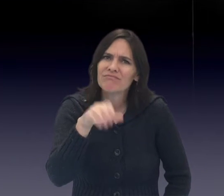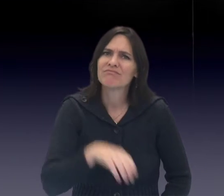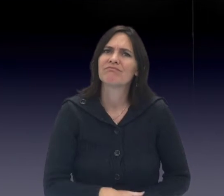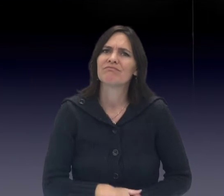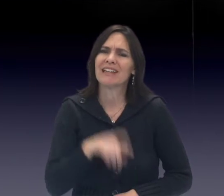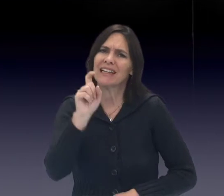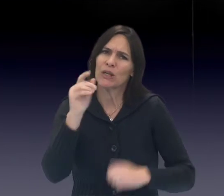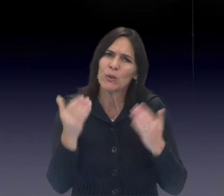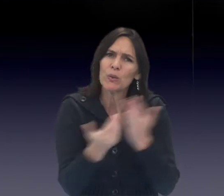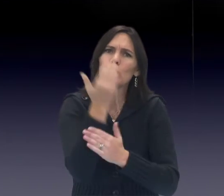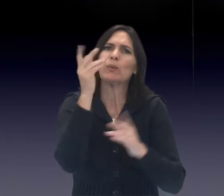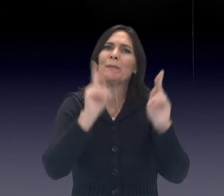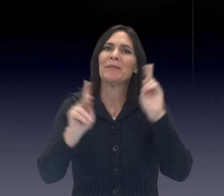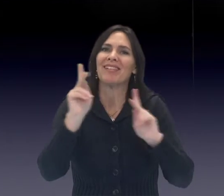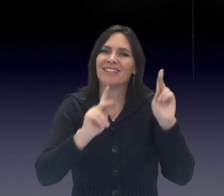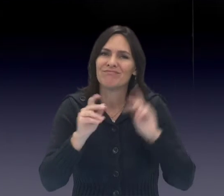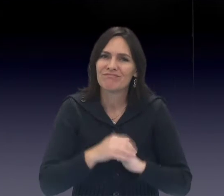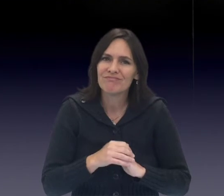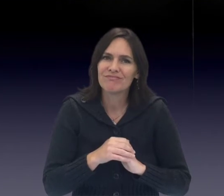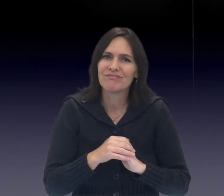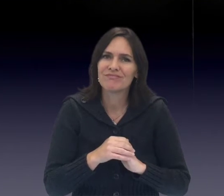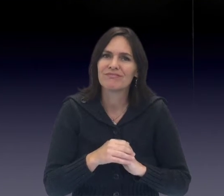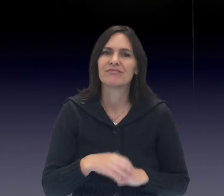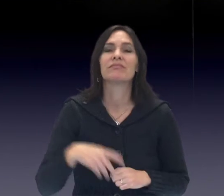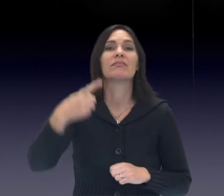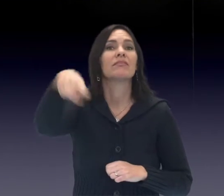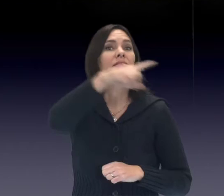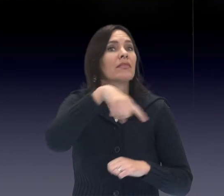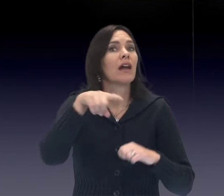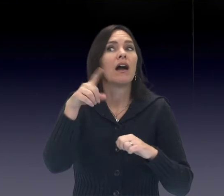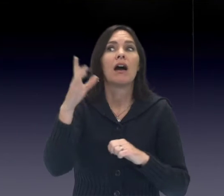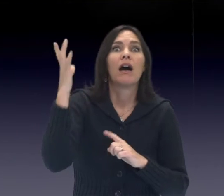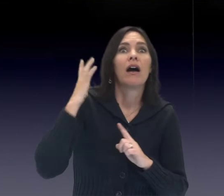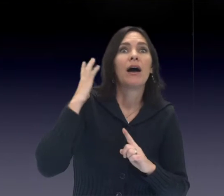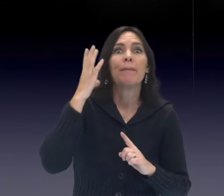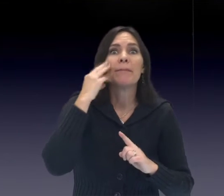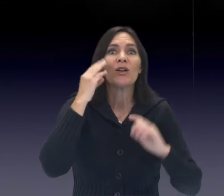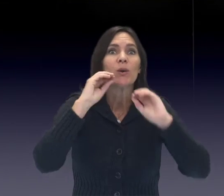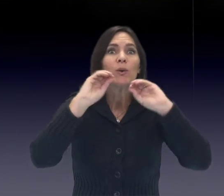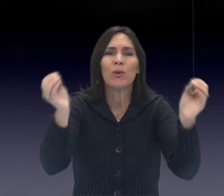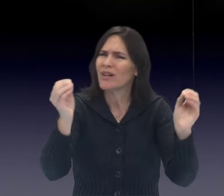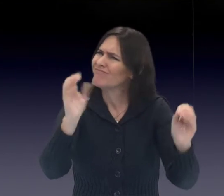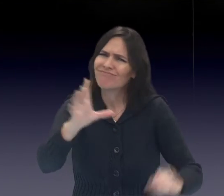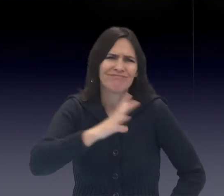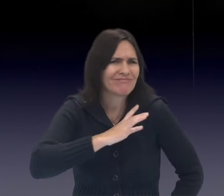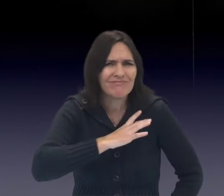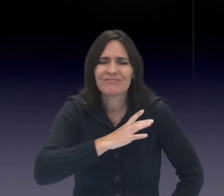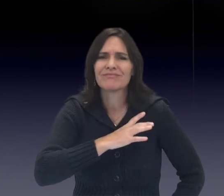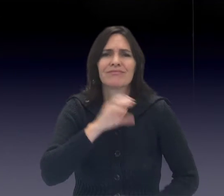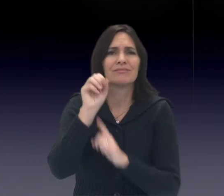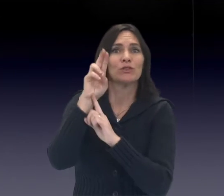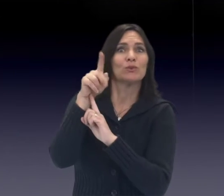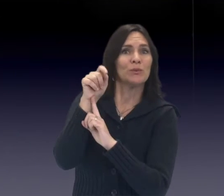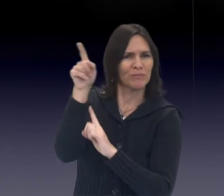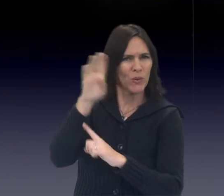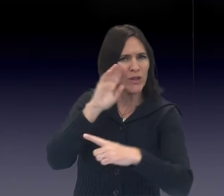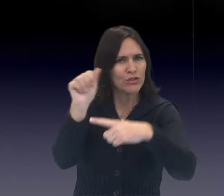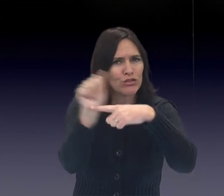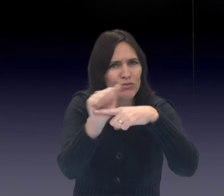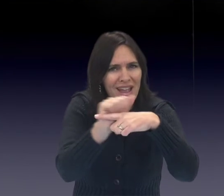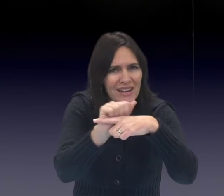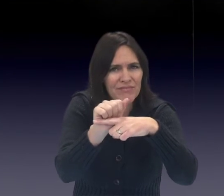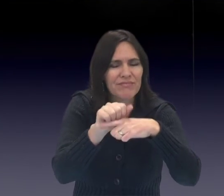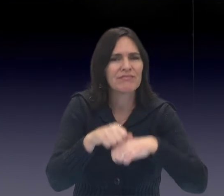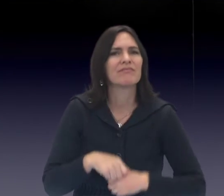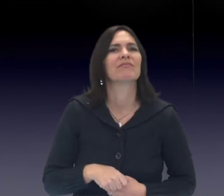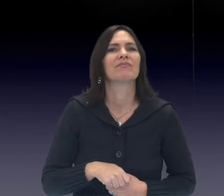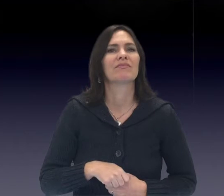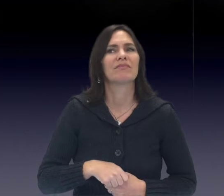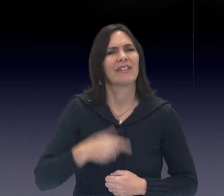For new CAC representatives, previous experience is NOT required. You will receive training.